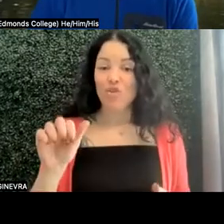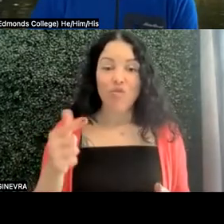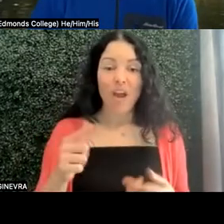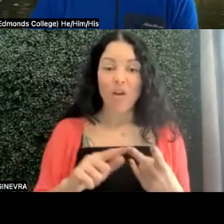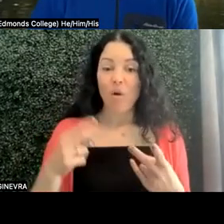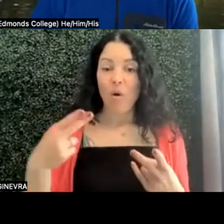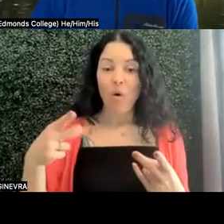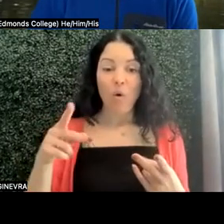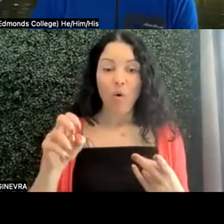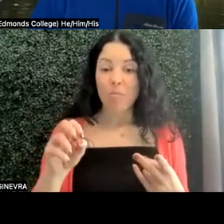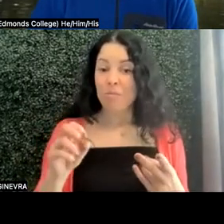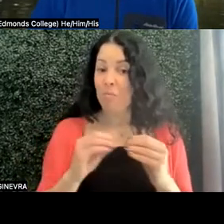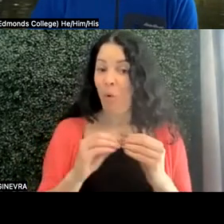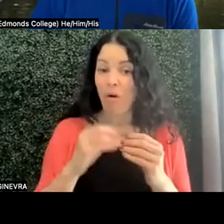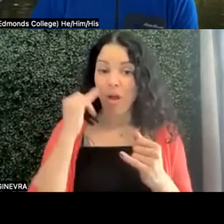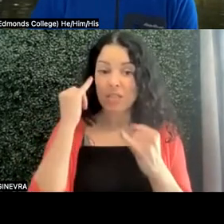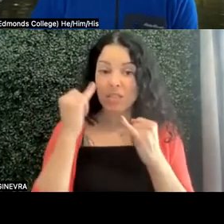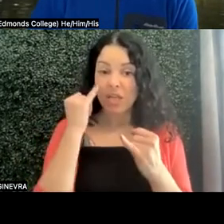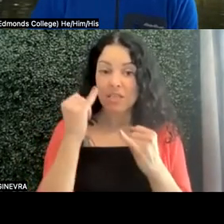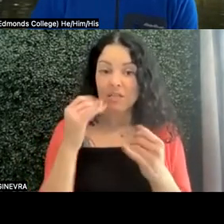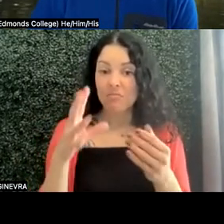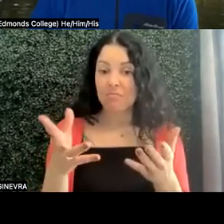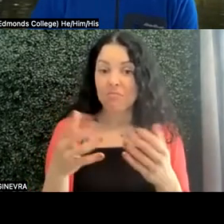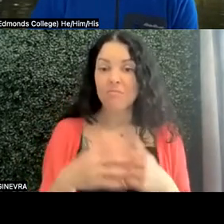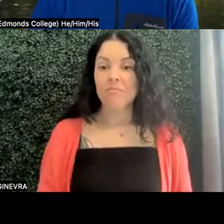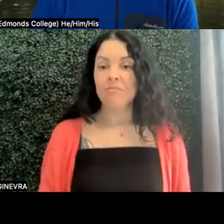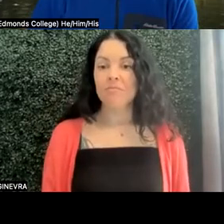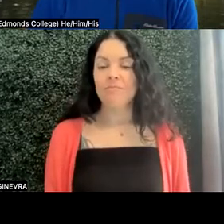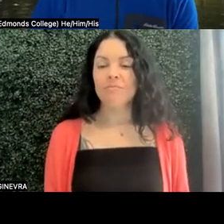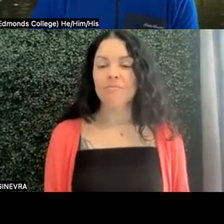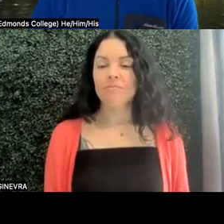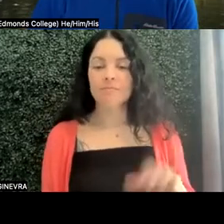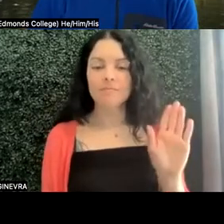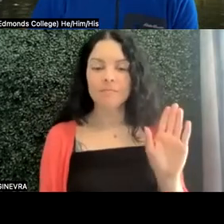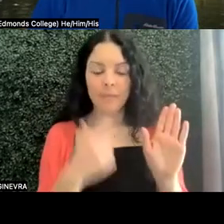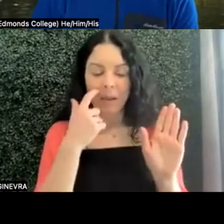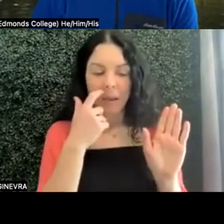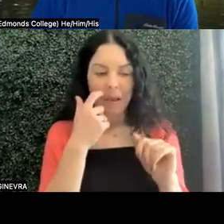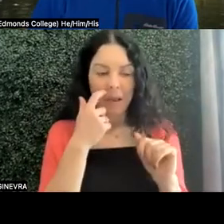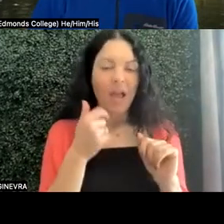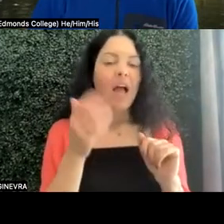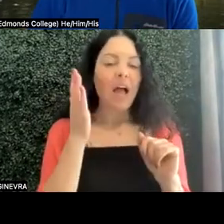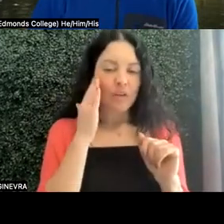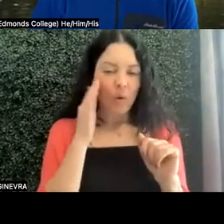or do think that's it? Are there additional things, Hope? Oh, I know that, at least in my campus,